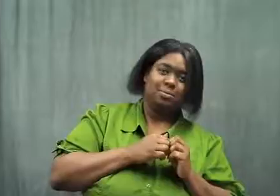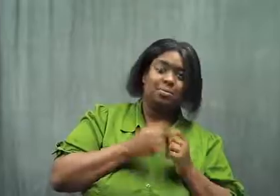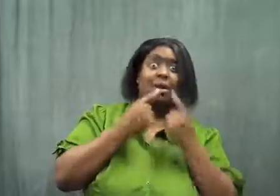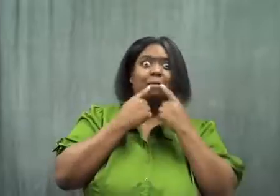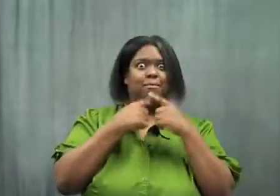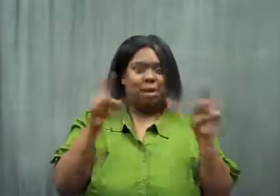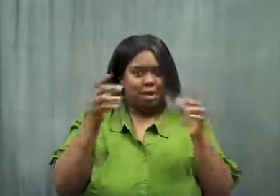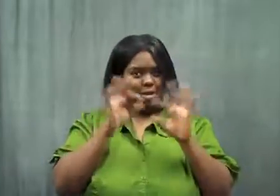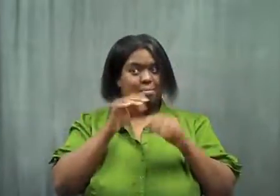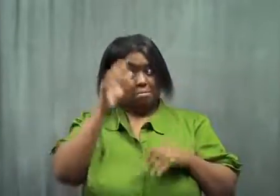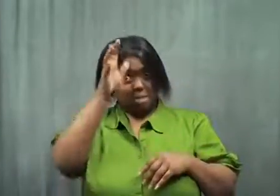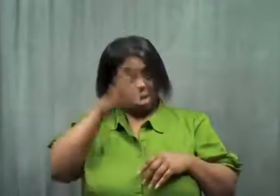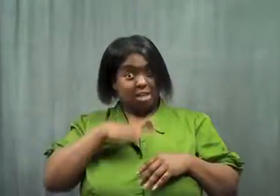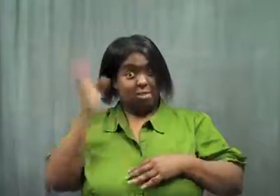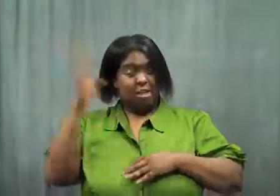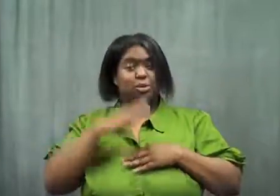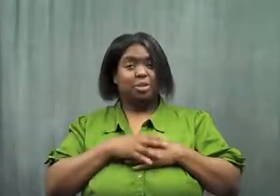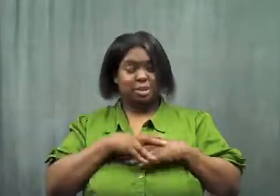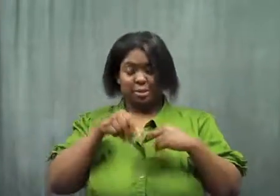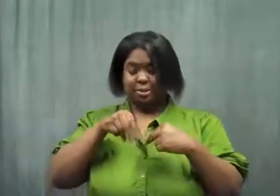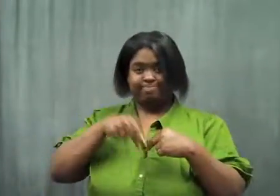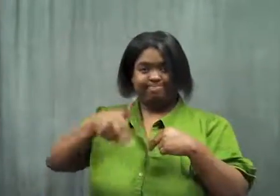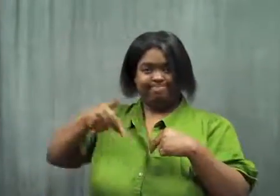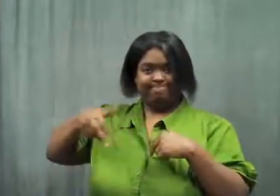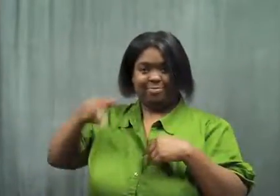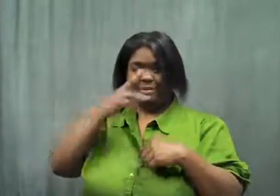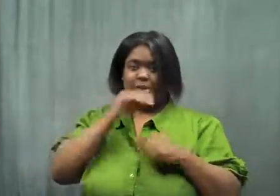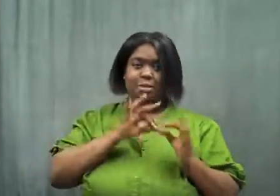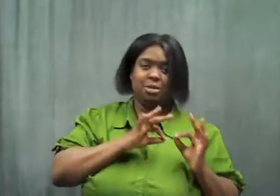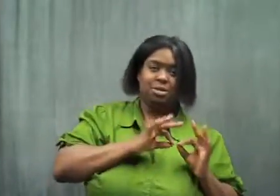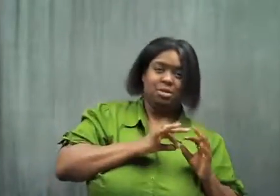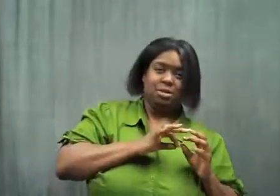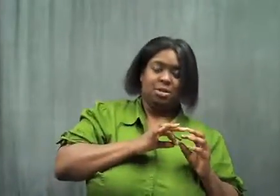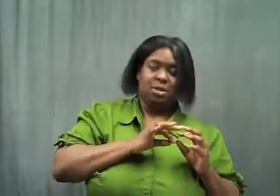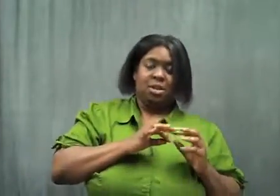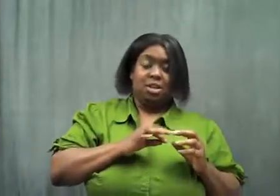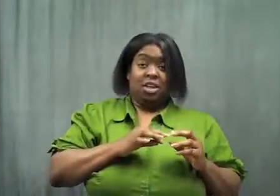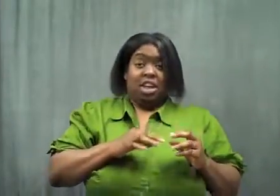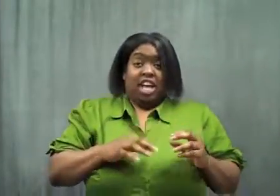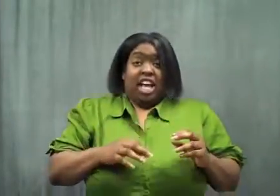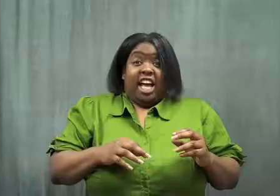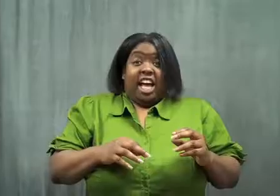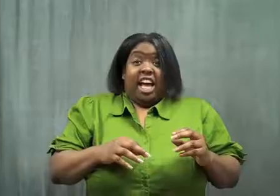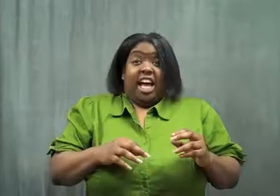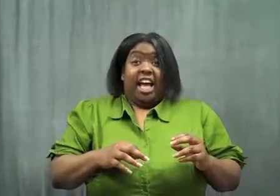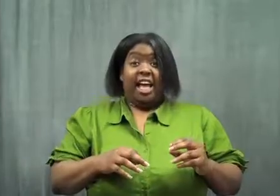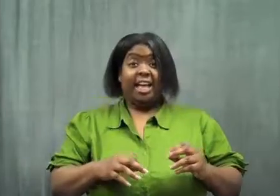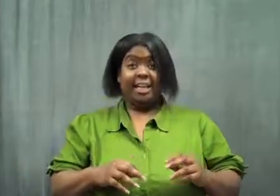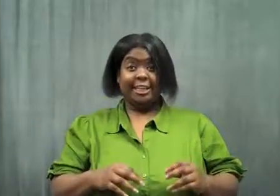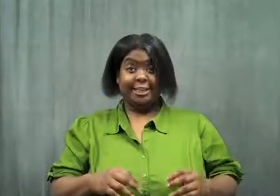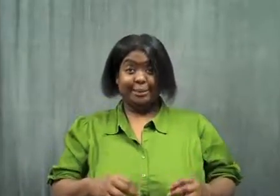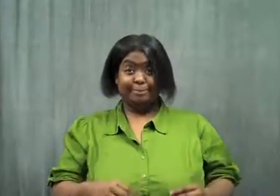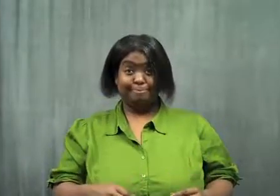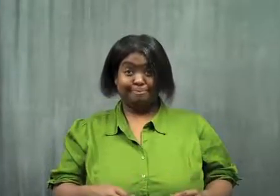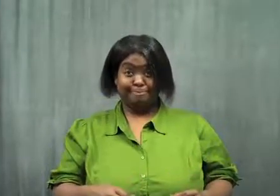Finally he walked away, and the interpreter straightened up and sighed.